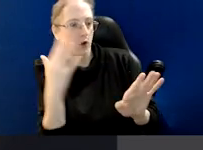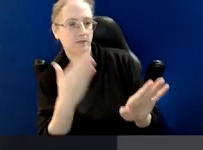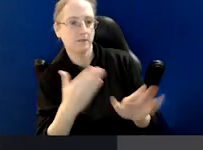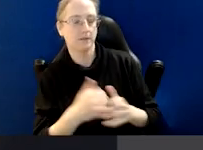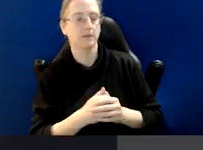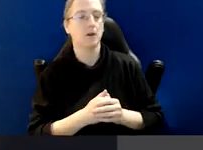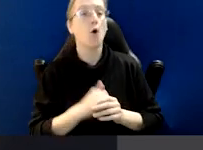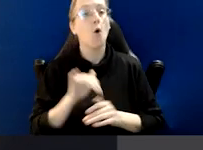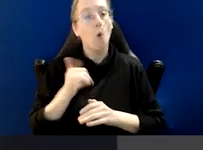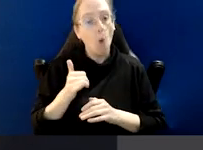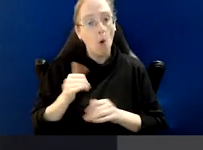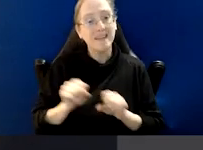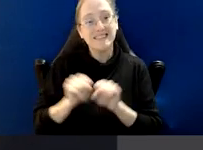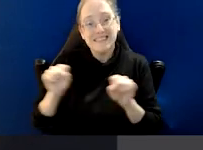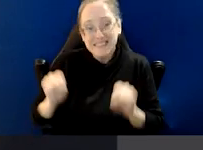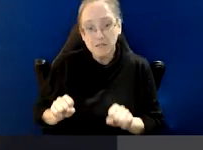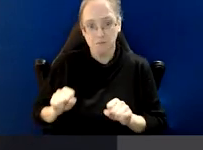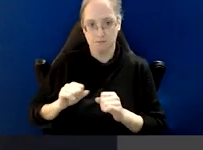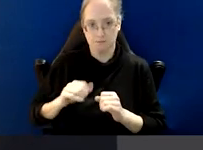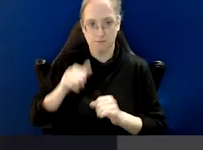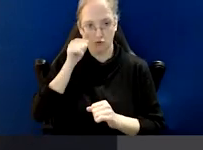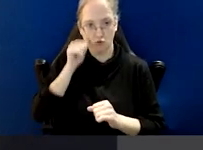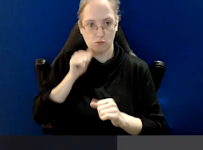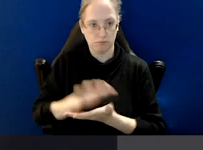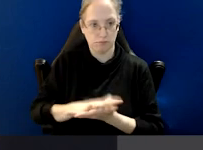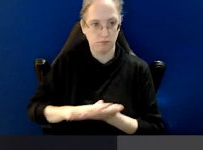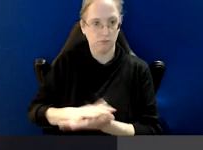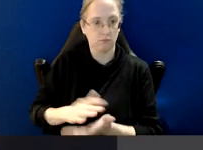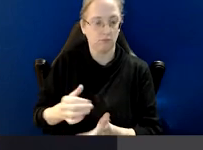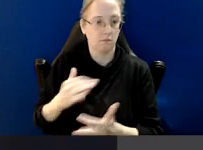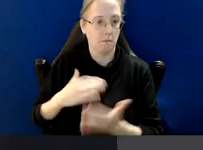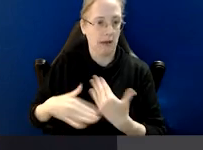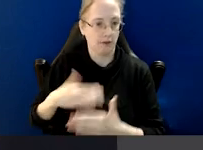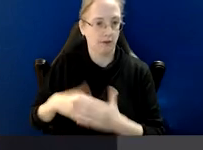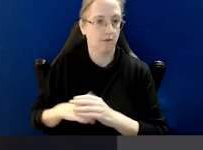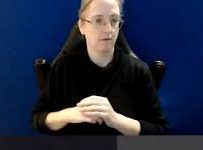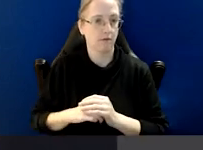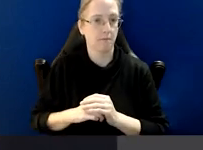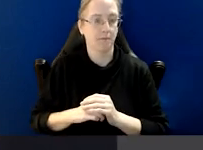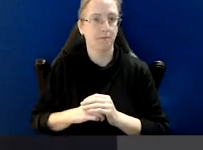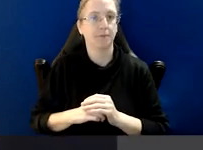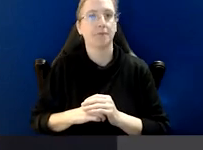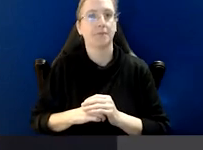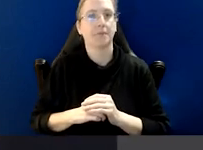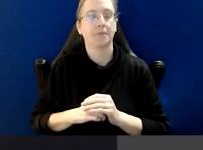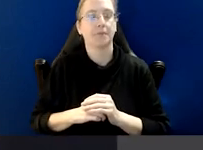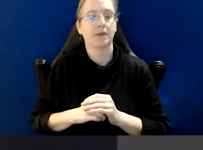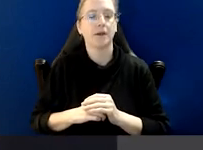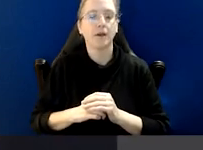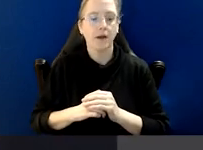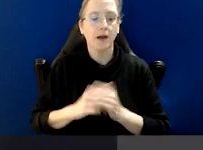or matters that involve potentially systemic, corrupt conduct as opposed to one-off acts.